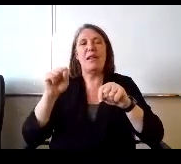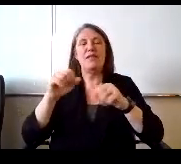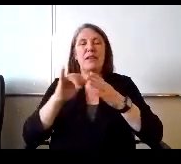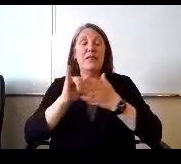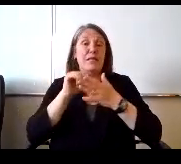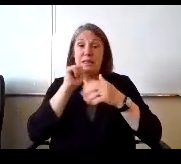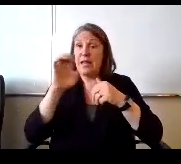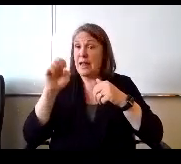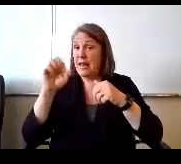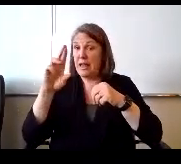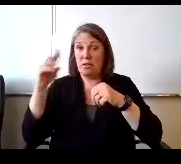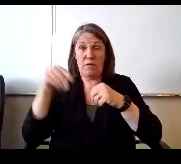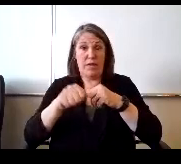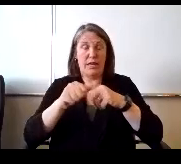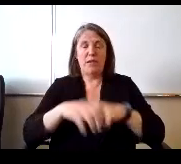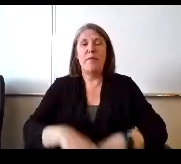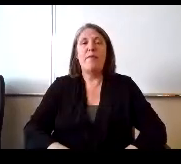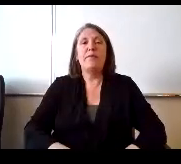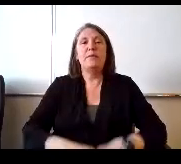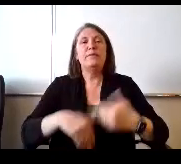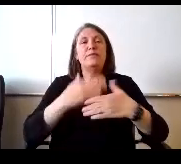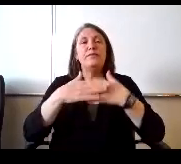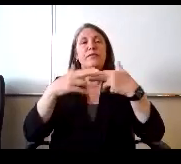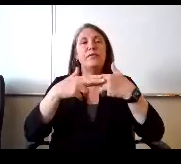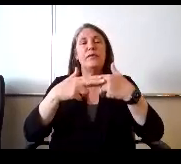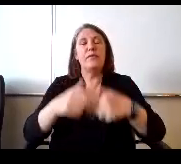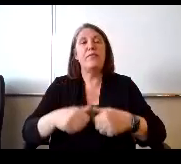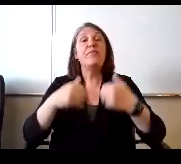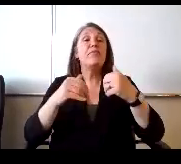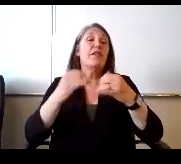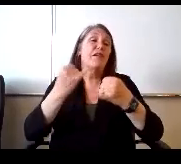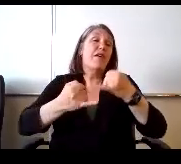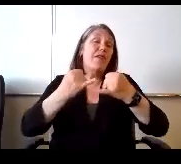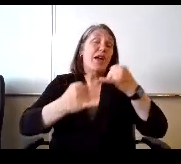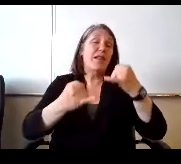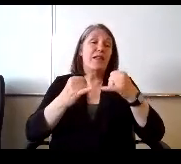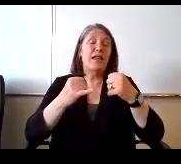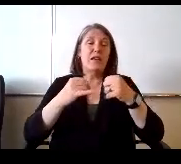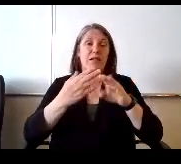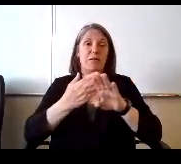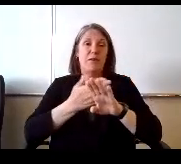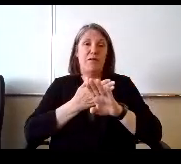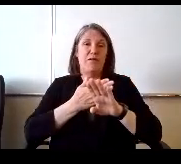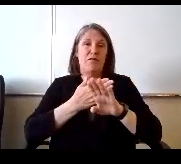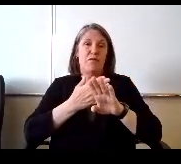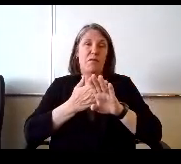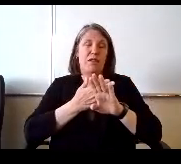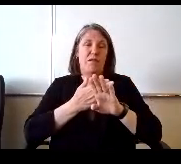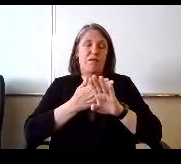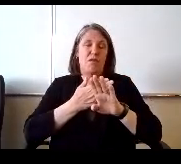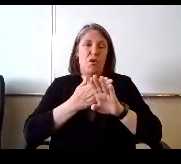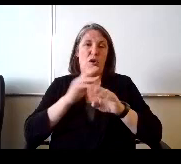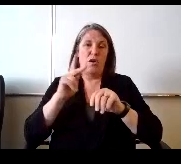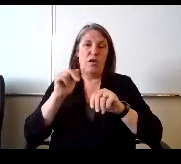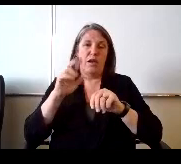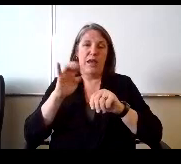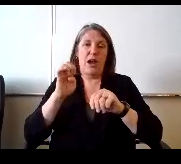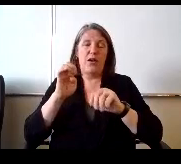So next slide please. And then finally, before. Kerry goes on.